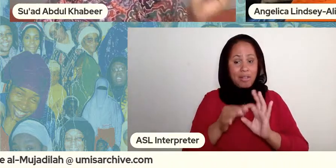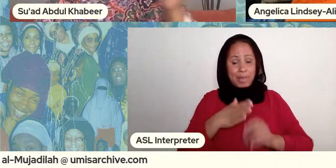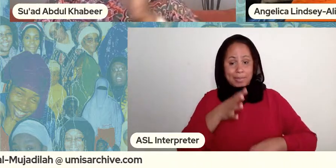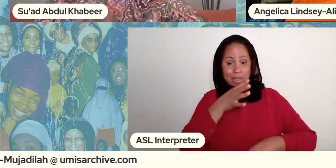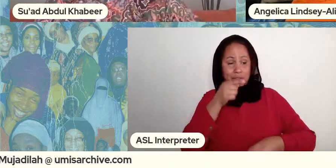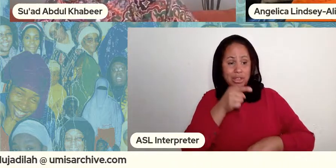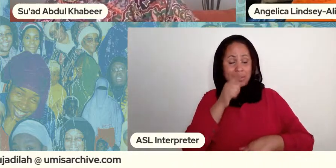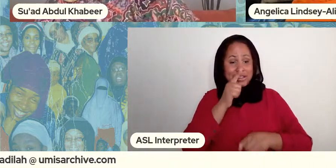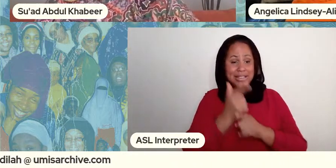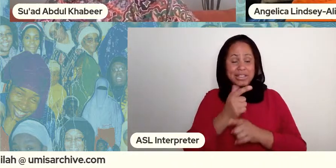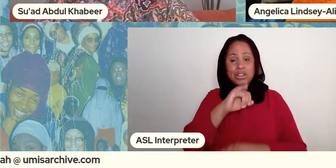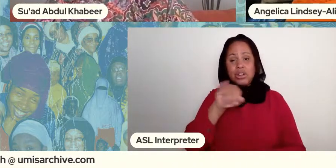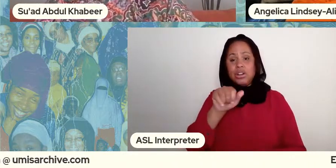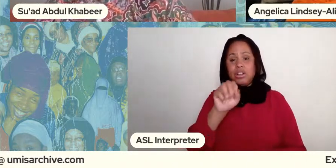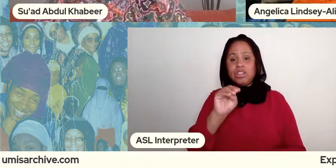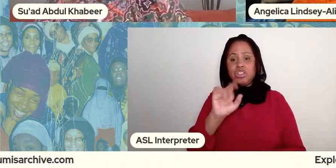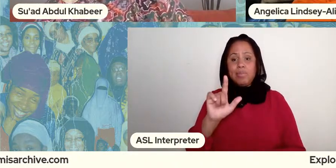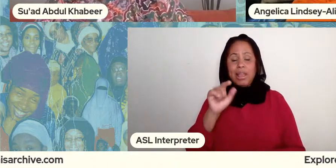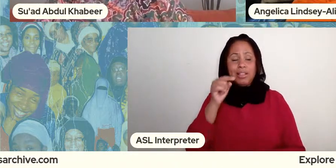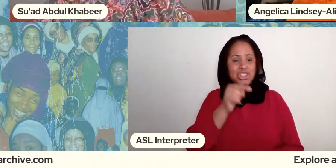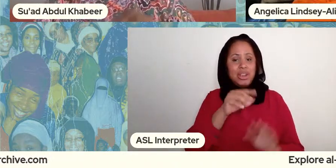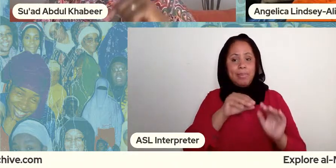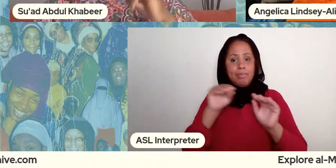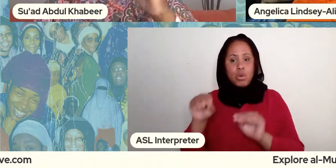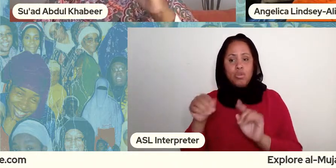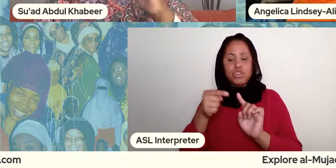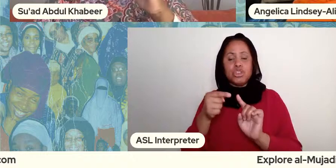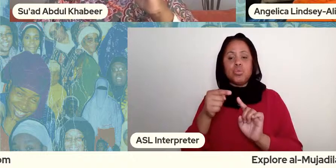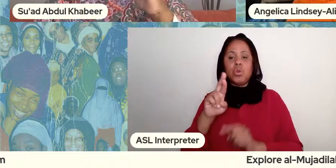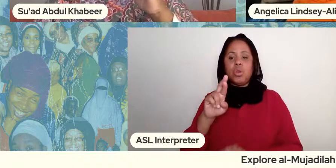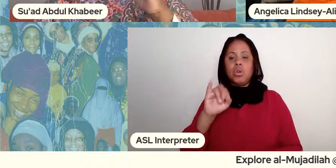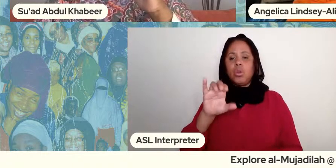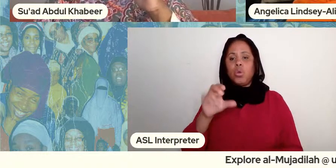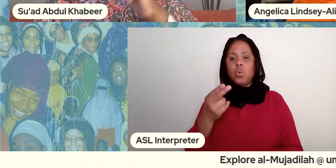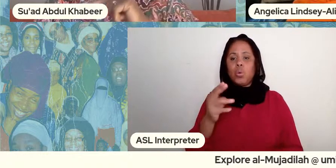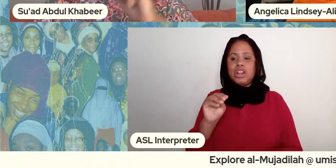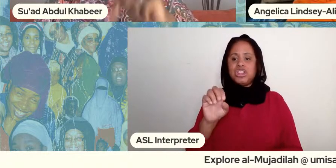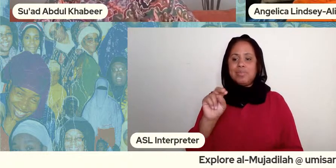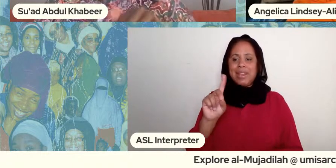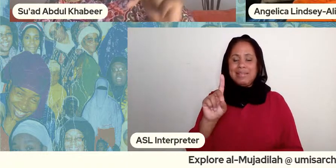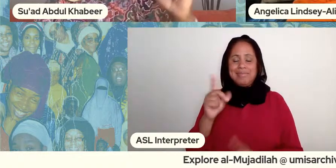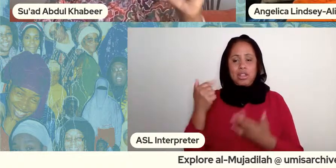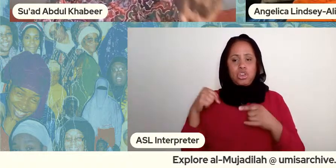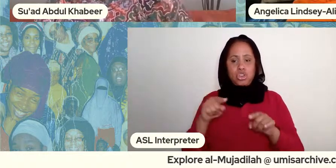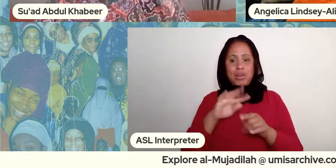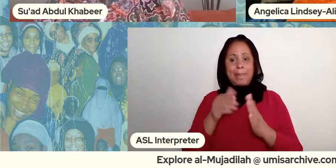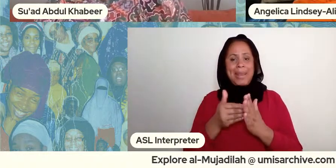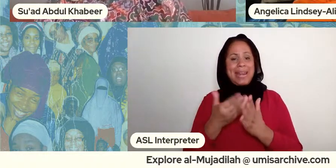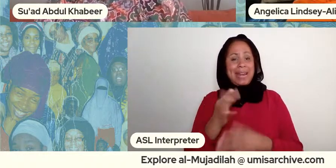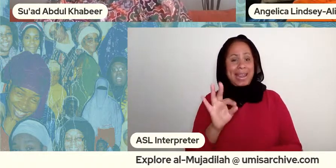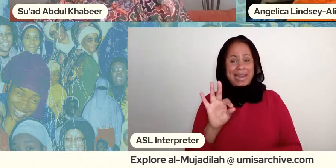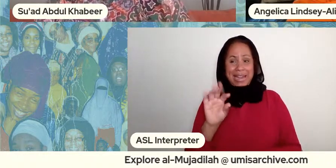moved to richmond in the mid 90s and and and at that time i'm going to do was in richmond